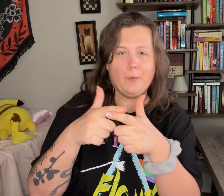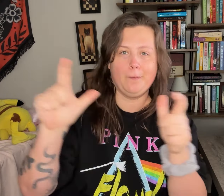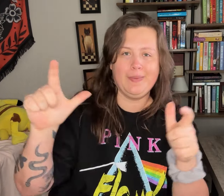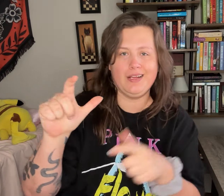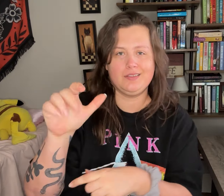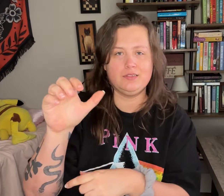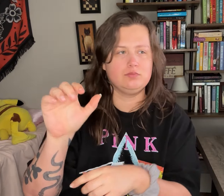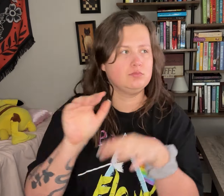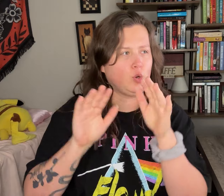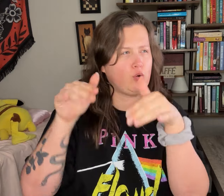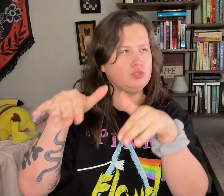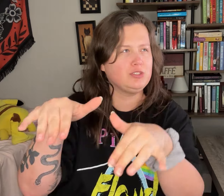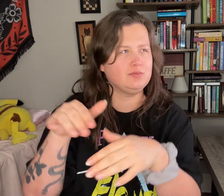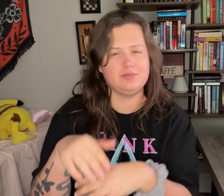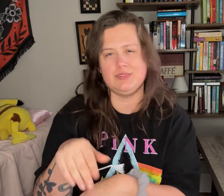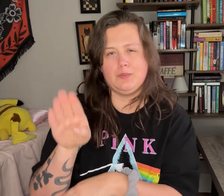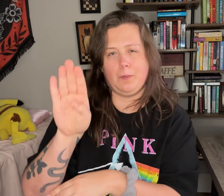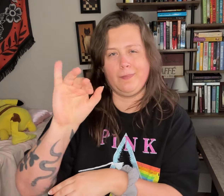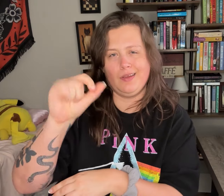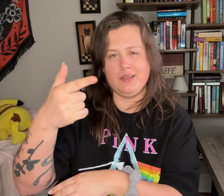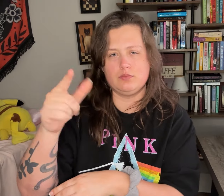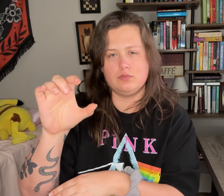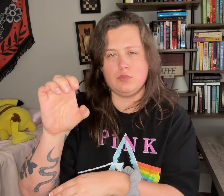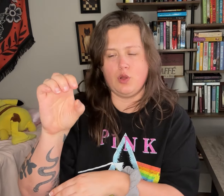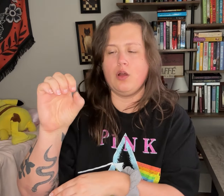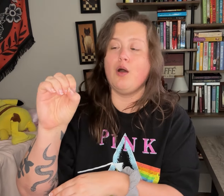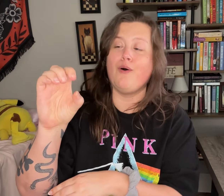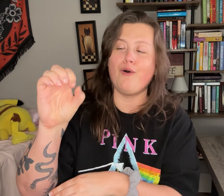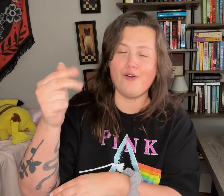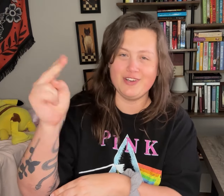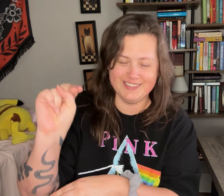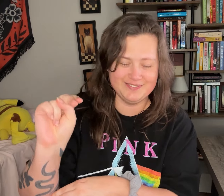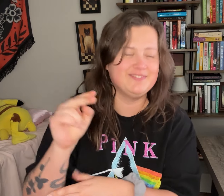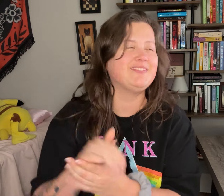(attempting to use full signs for it and also spelling it normally)